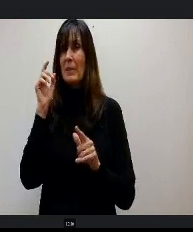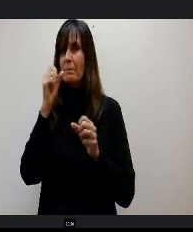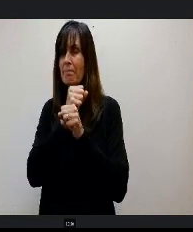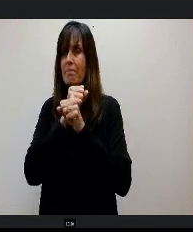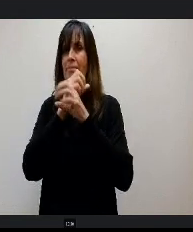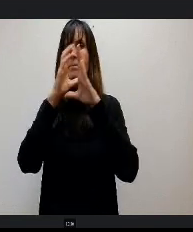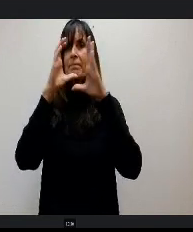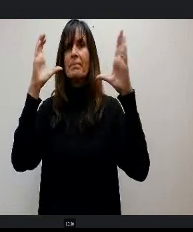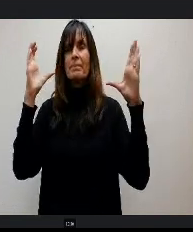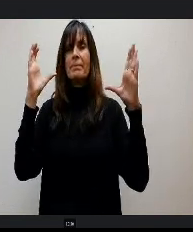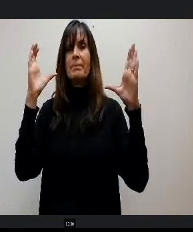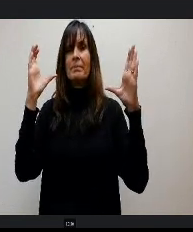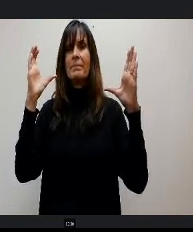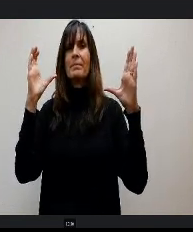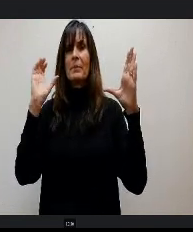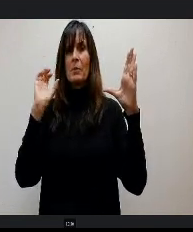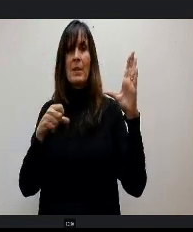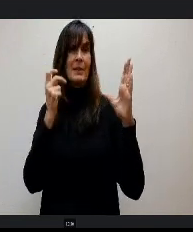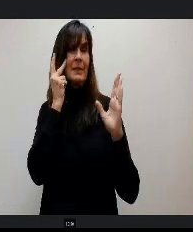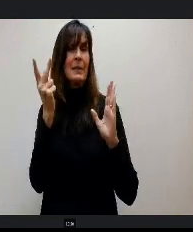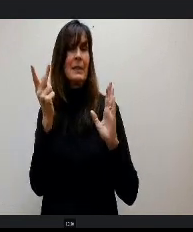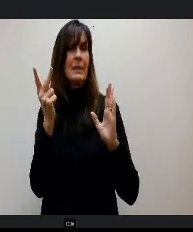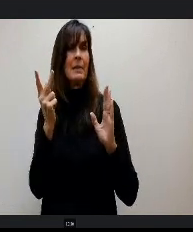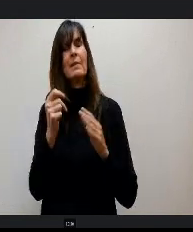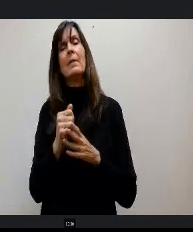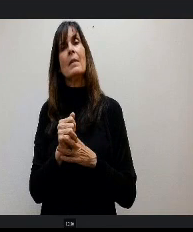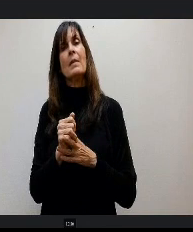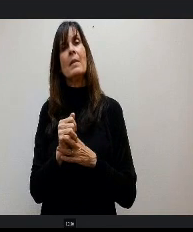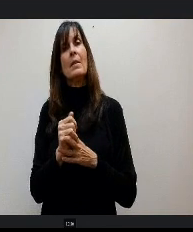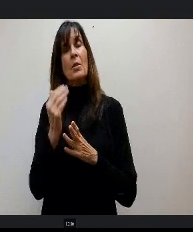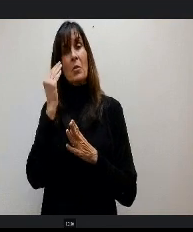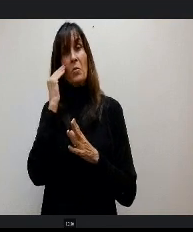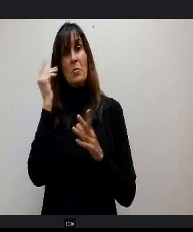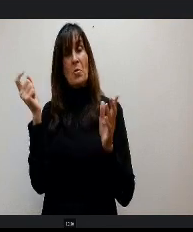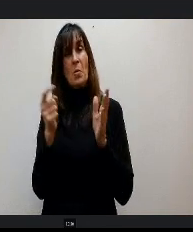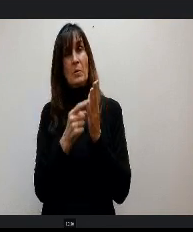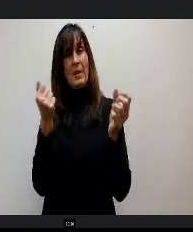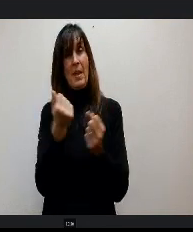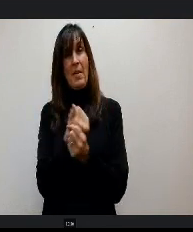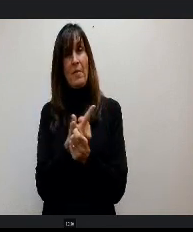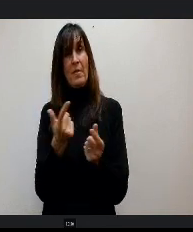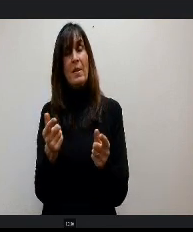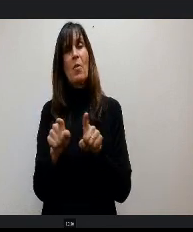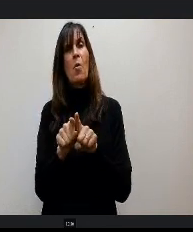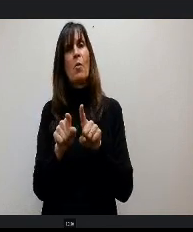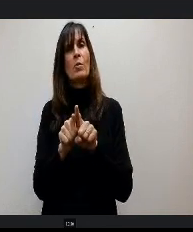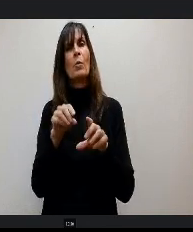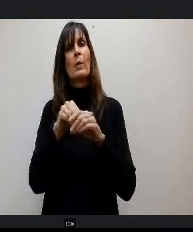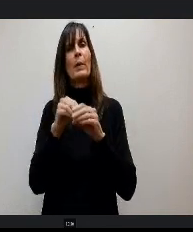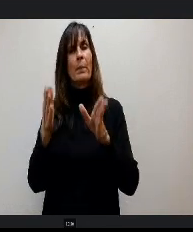picture with this whole picture here, plus everything that will be in the proposed budget that I share with you on May 9th.